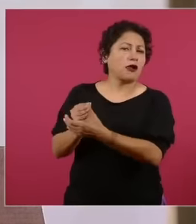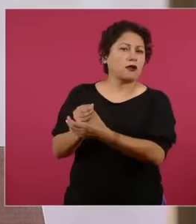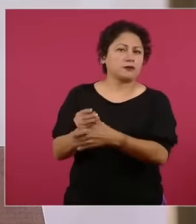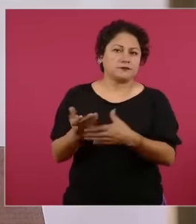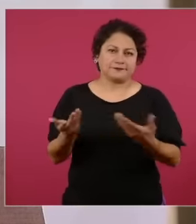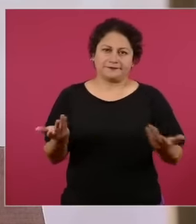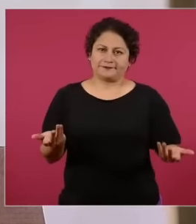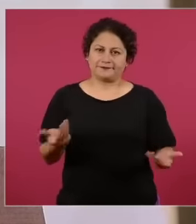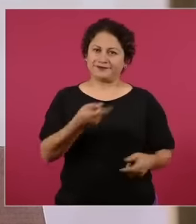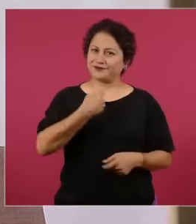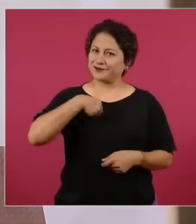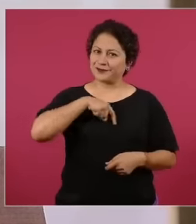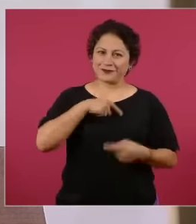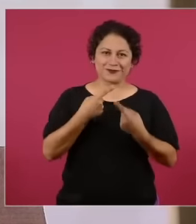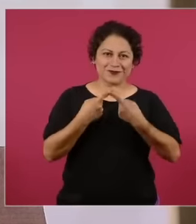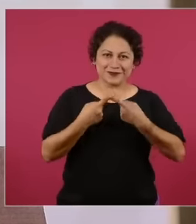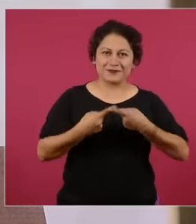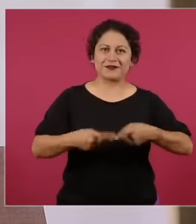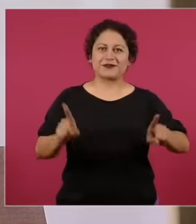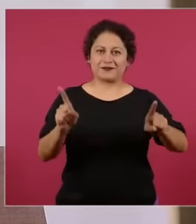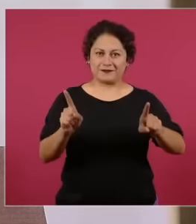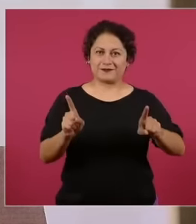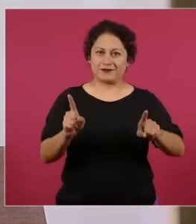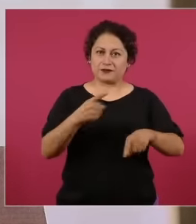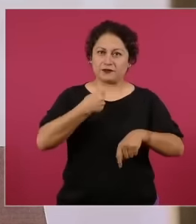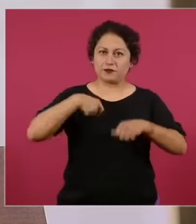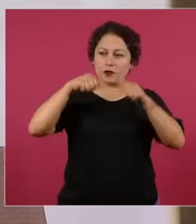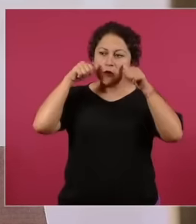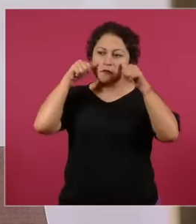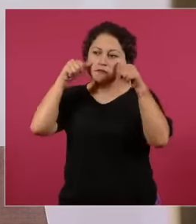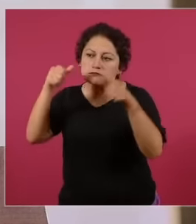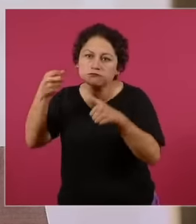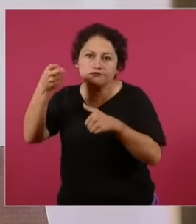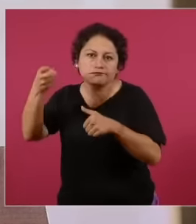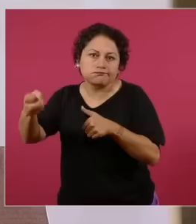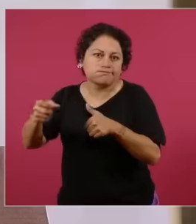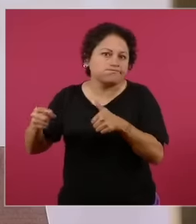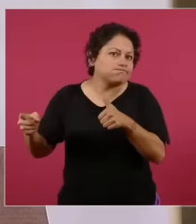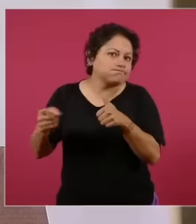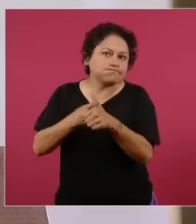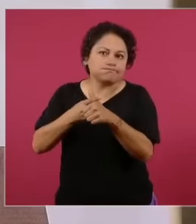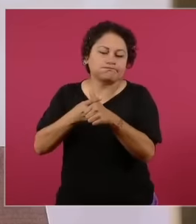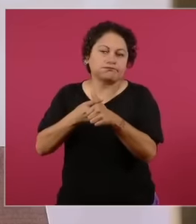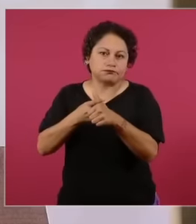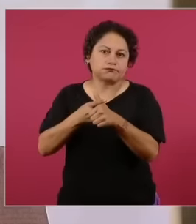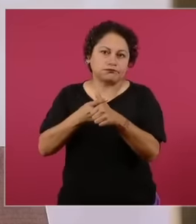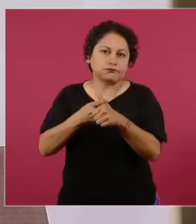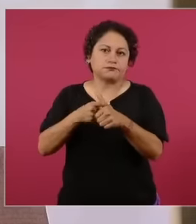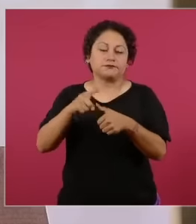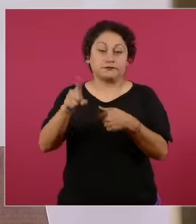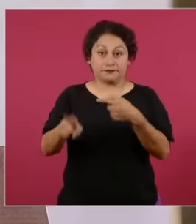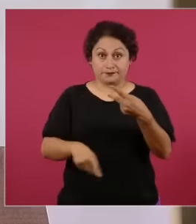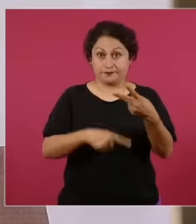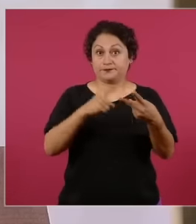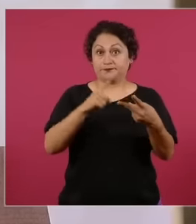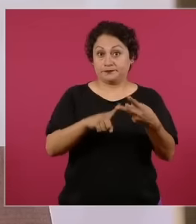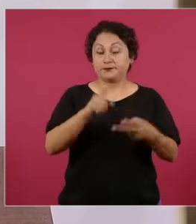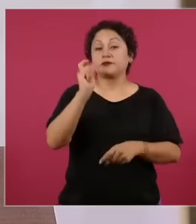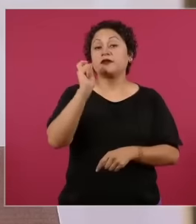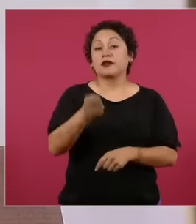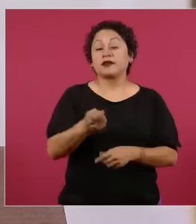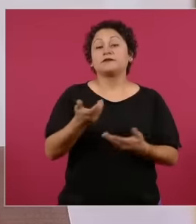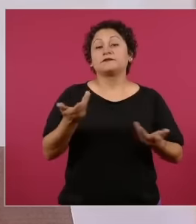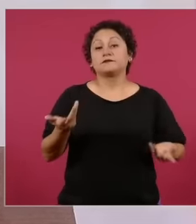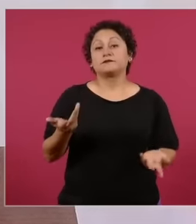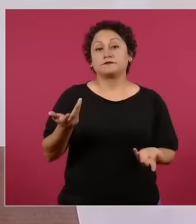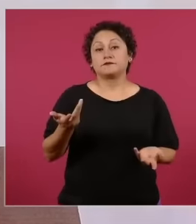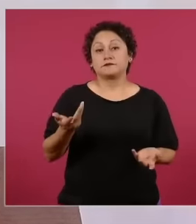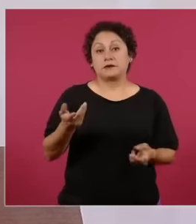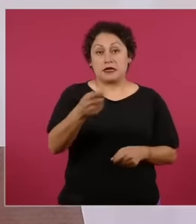third agenda. They were dedicated to transferring the assets of the